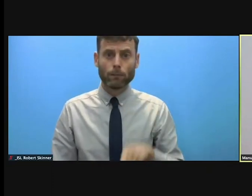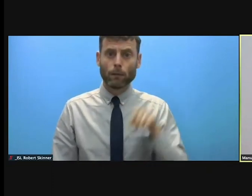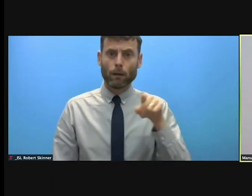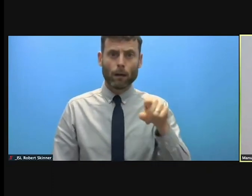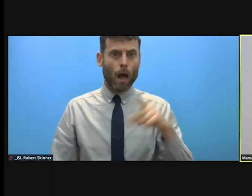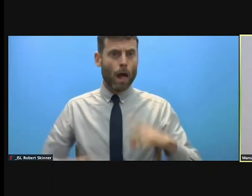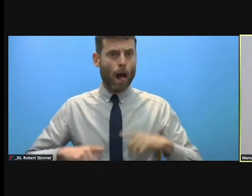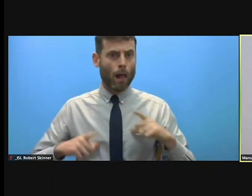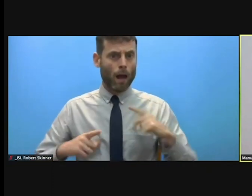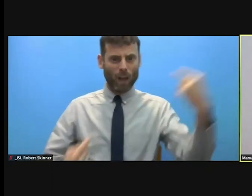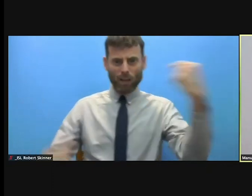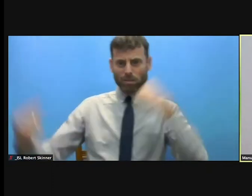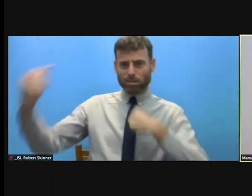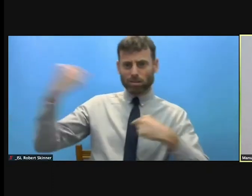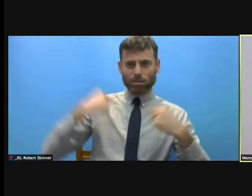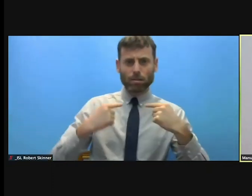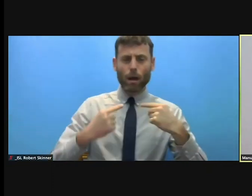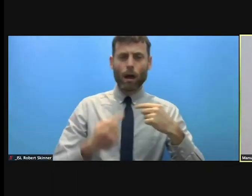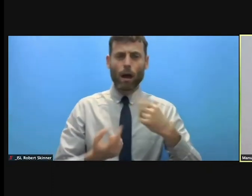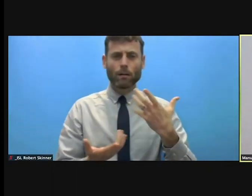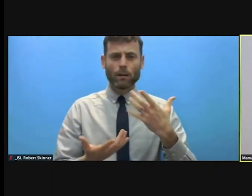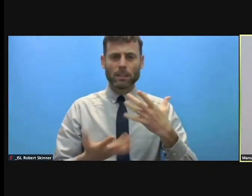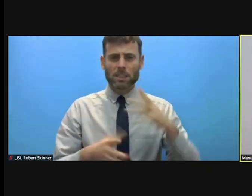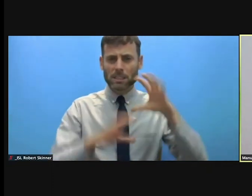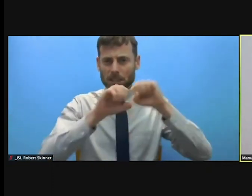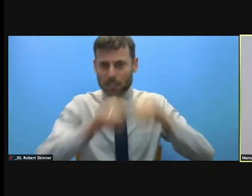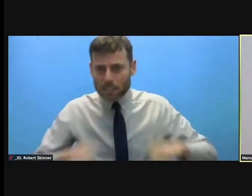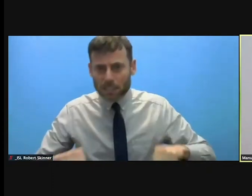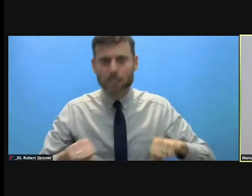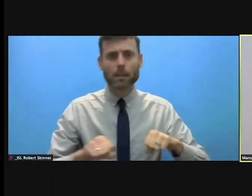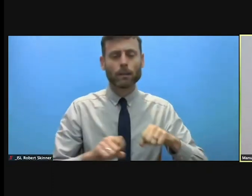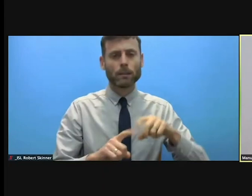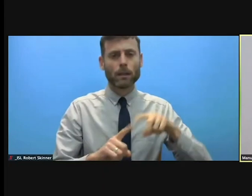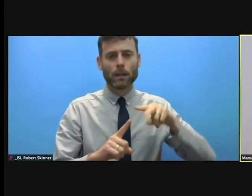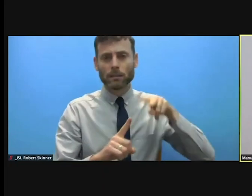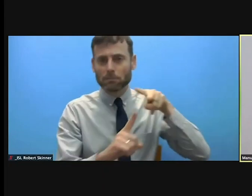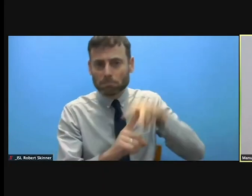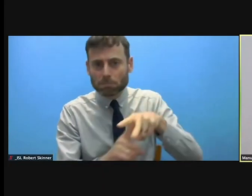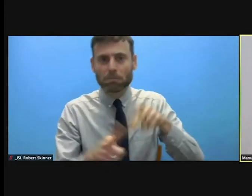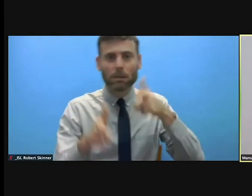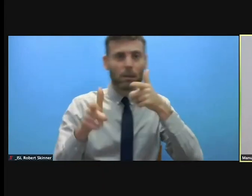sexual related violence, rape, cruelty, inhuman treatment,